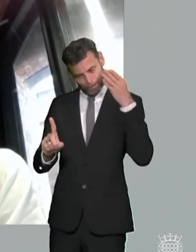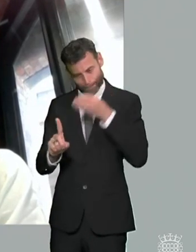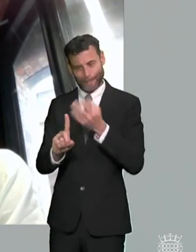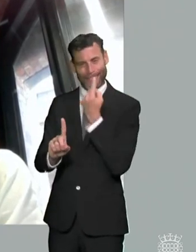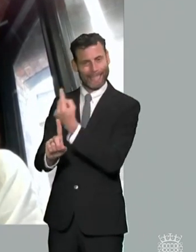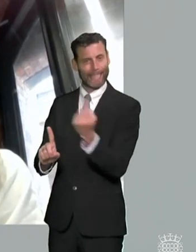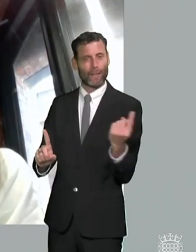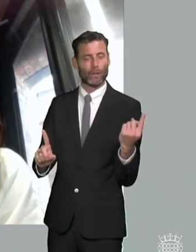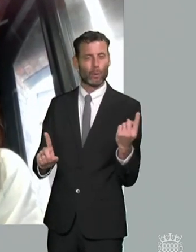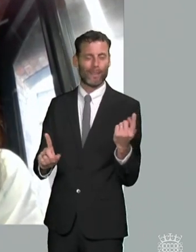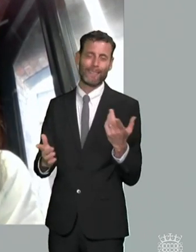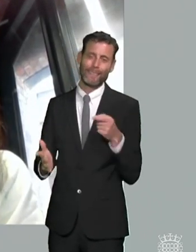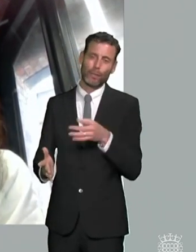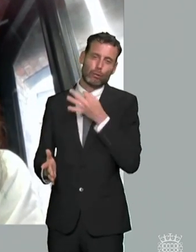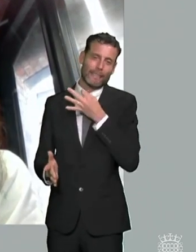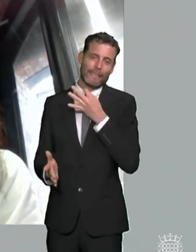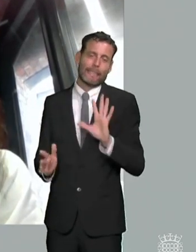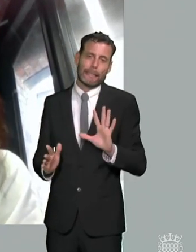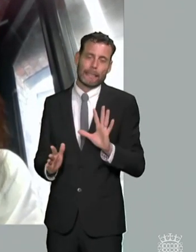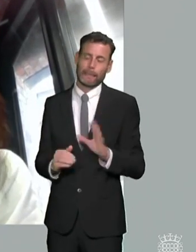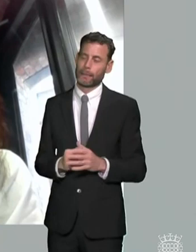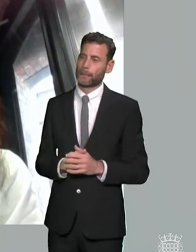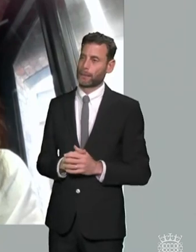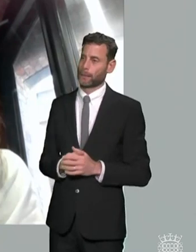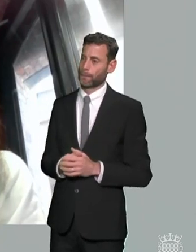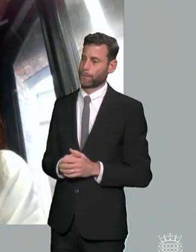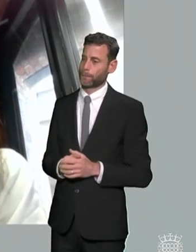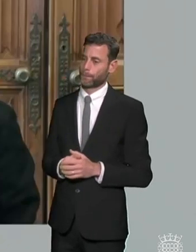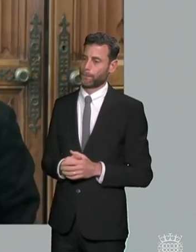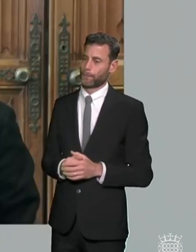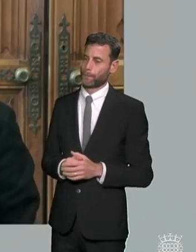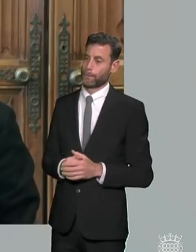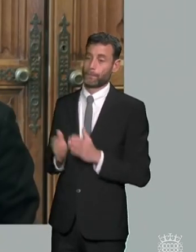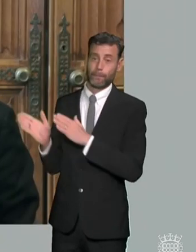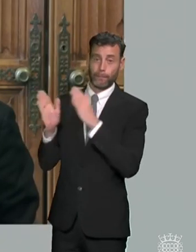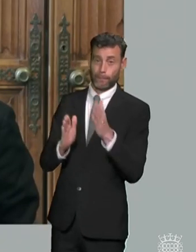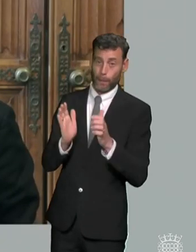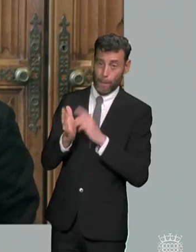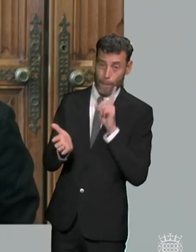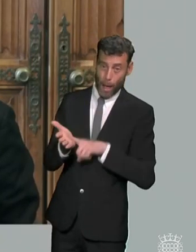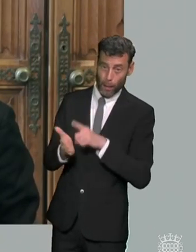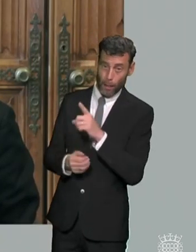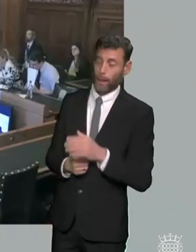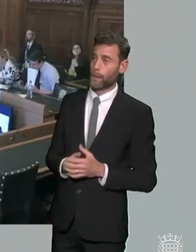available and i think that um would be as only said a retrograde step thank you um michael um